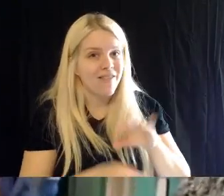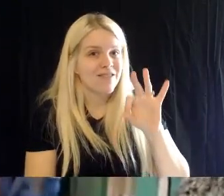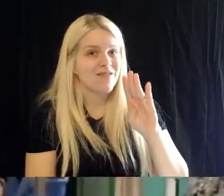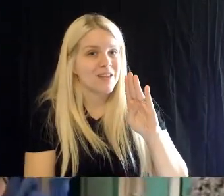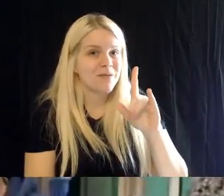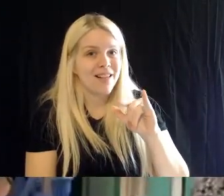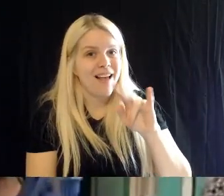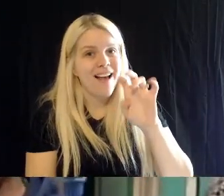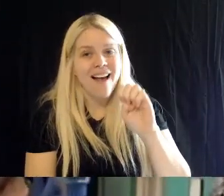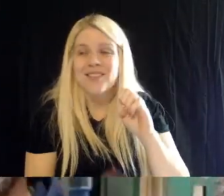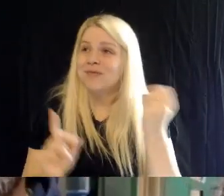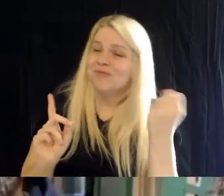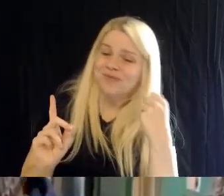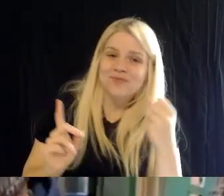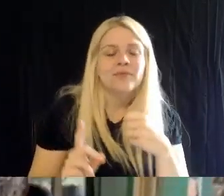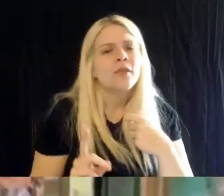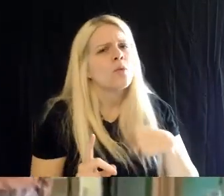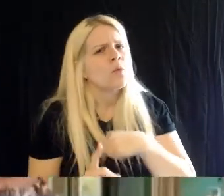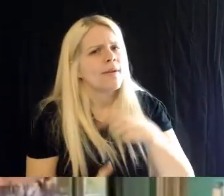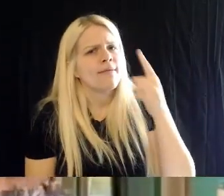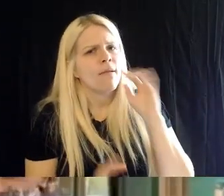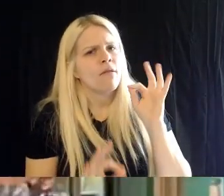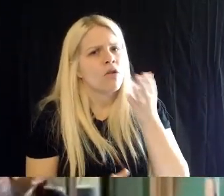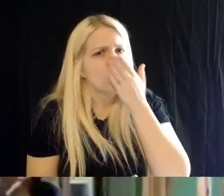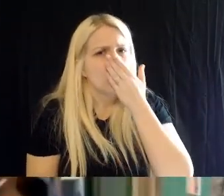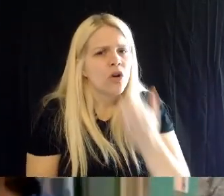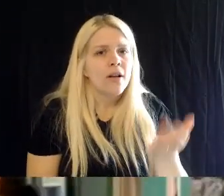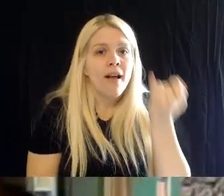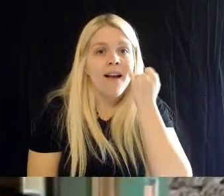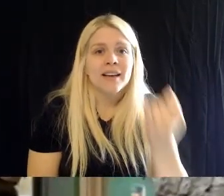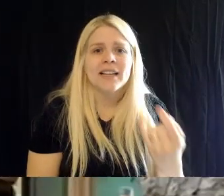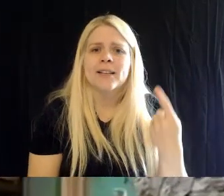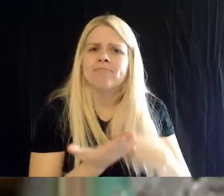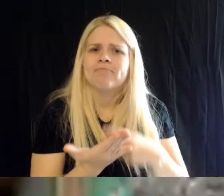Now, we thought it would be a good idea, since we're in the rainforest, to talk about